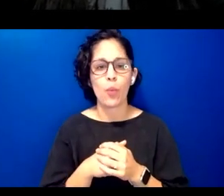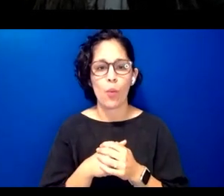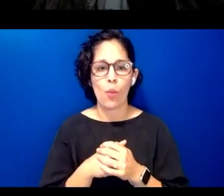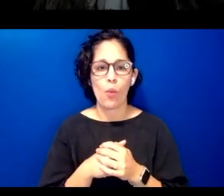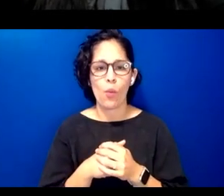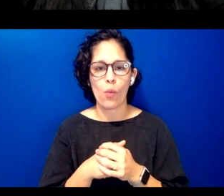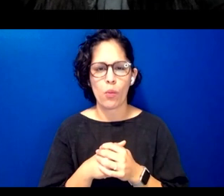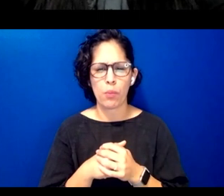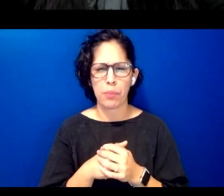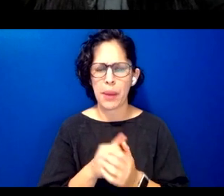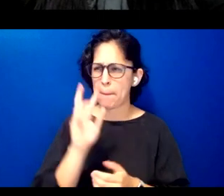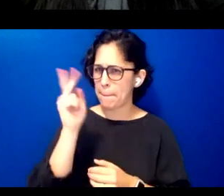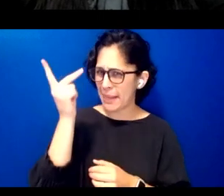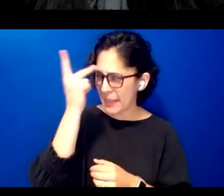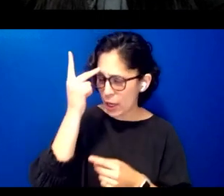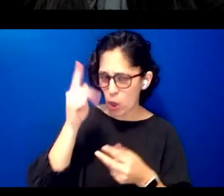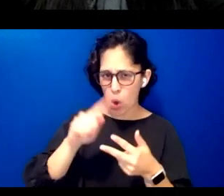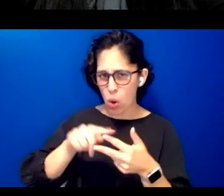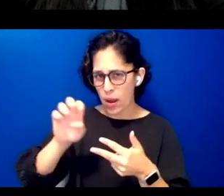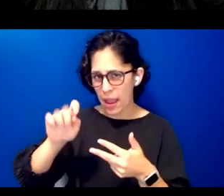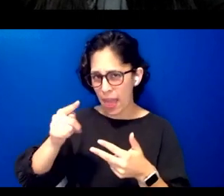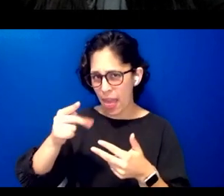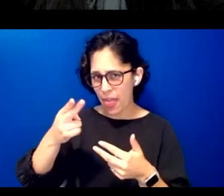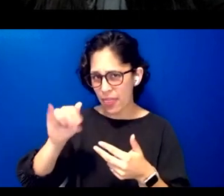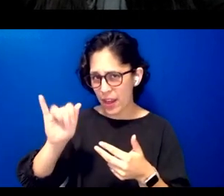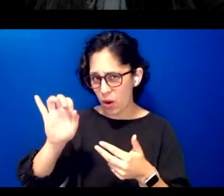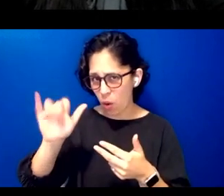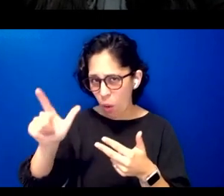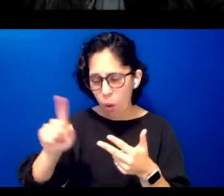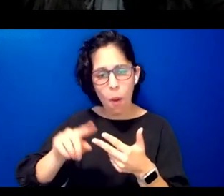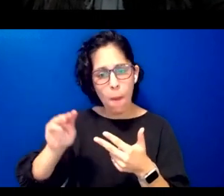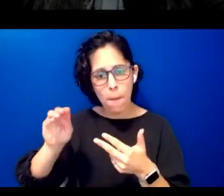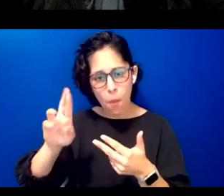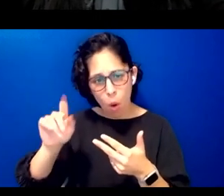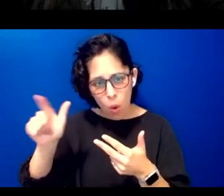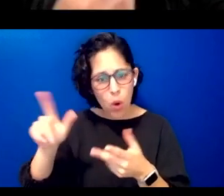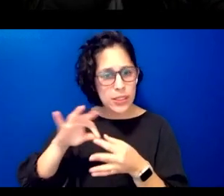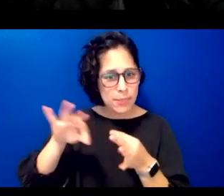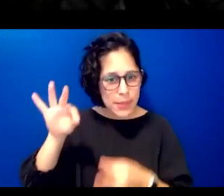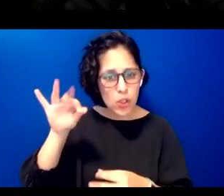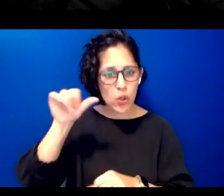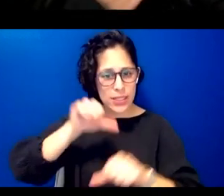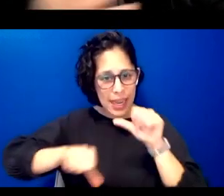what kinds of political ethical moral and spiritual social and scientific discussions